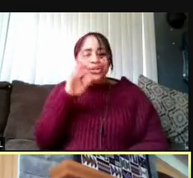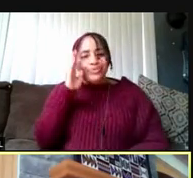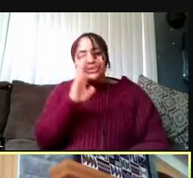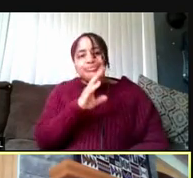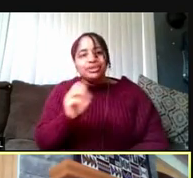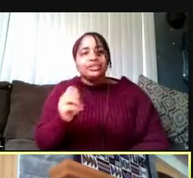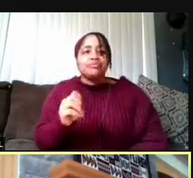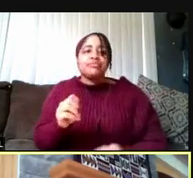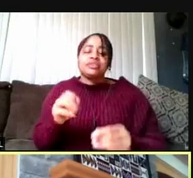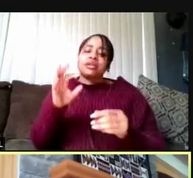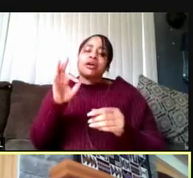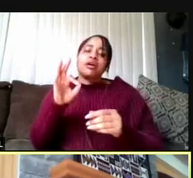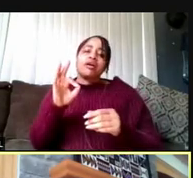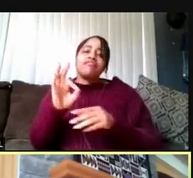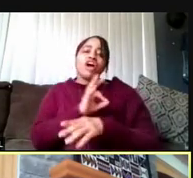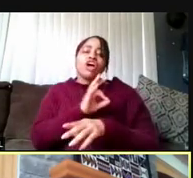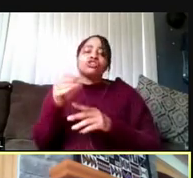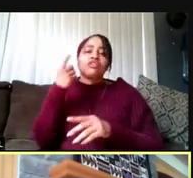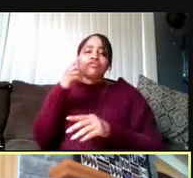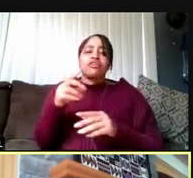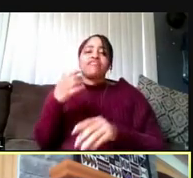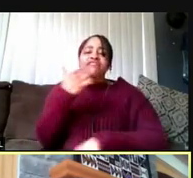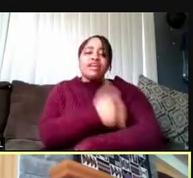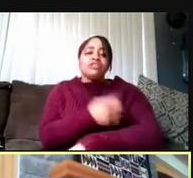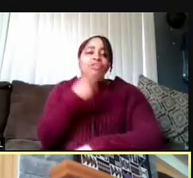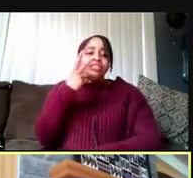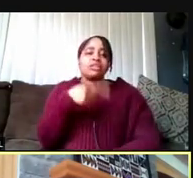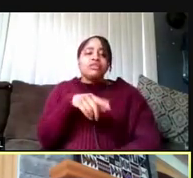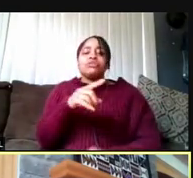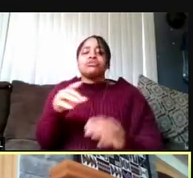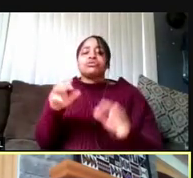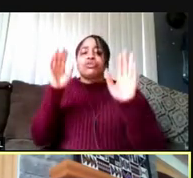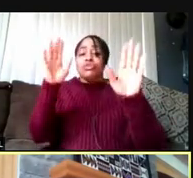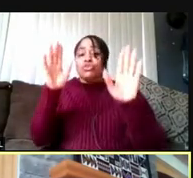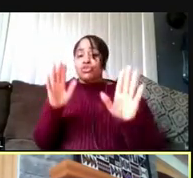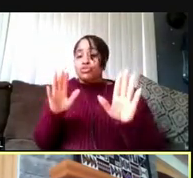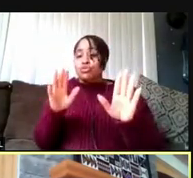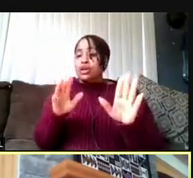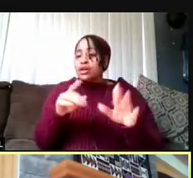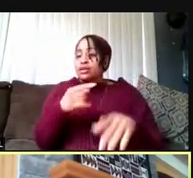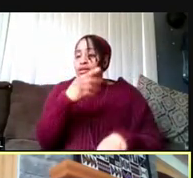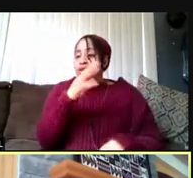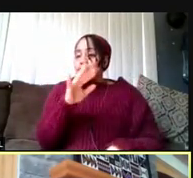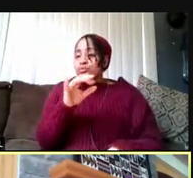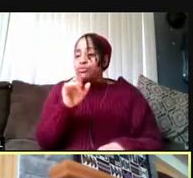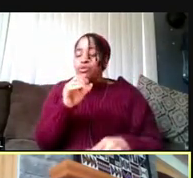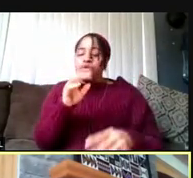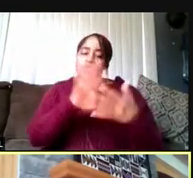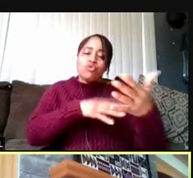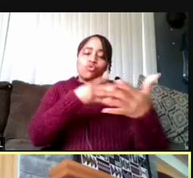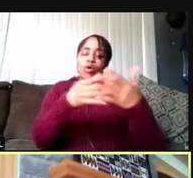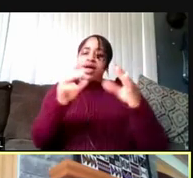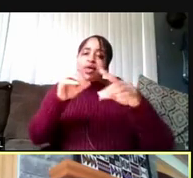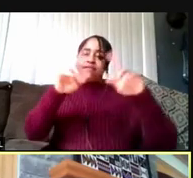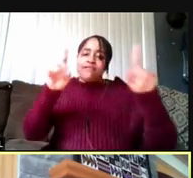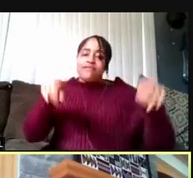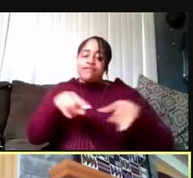of vaccination. You saw those great graphs that President Schlissel showed. The graphs for vaccination look the same